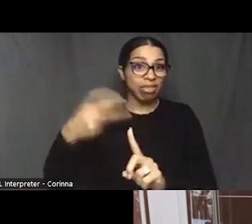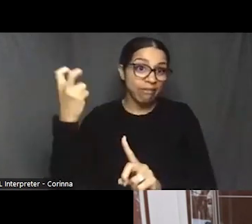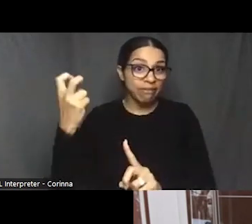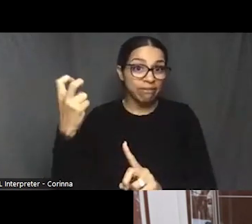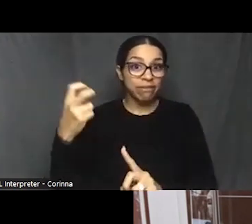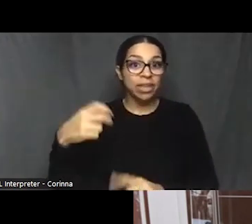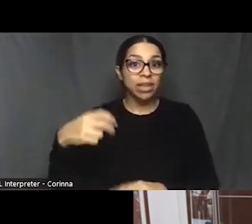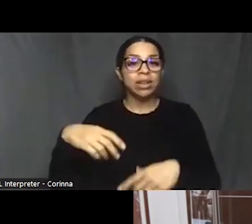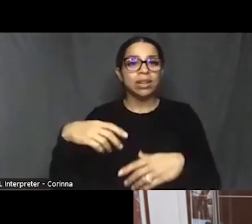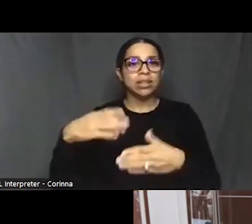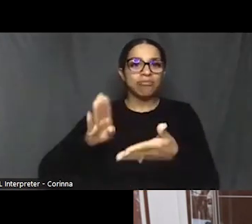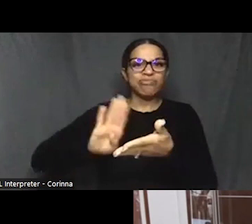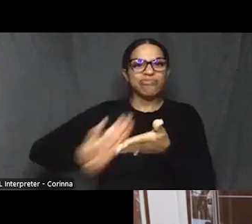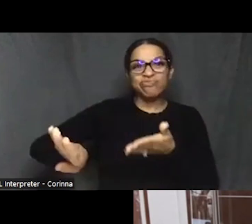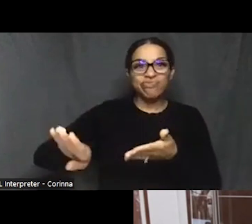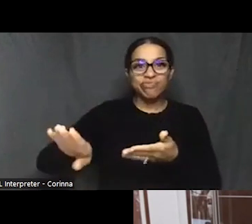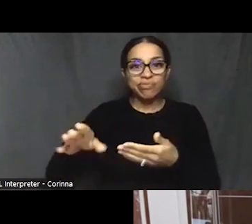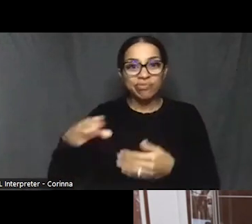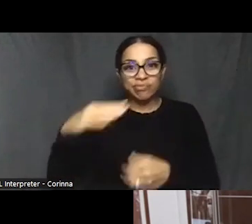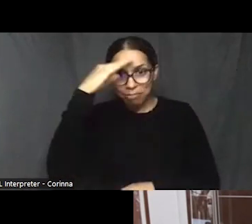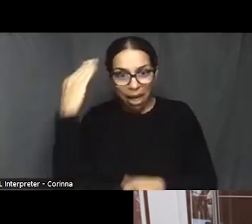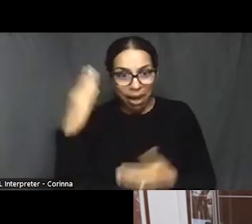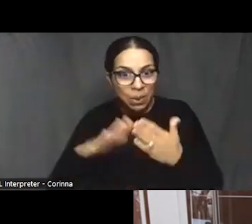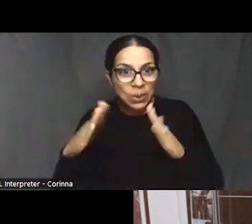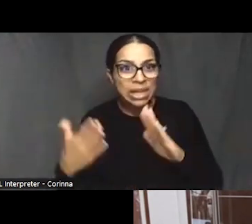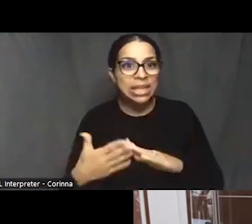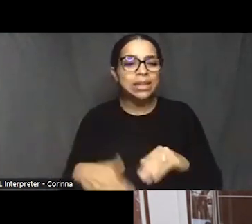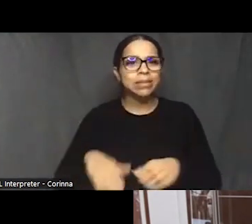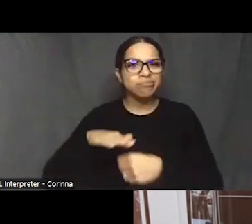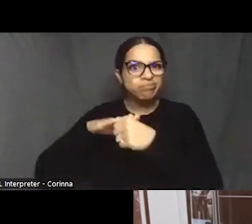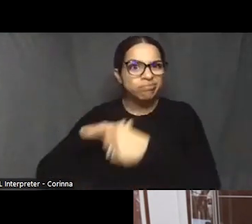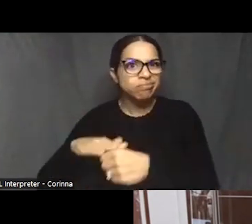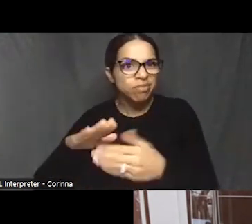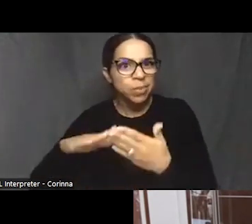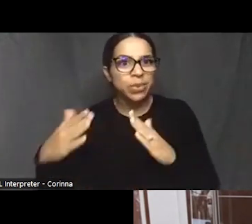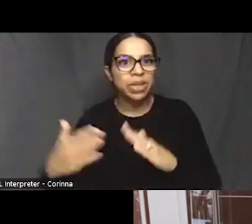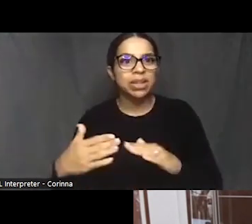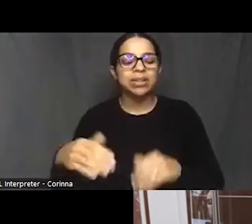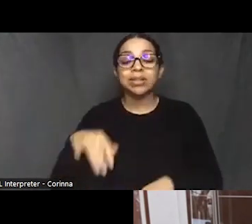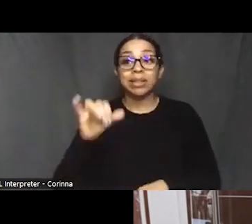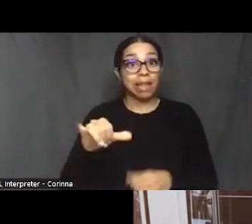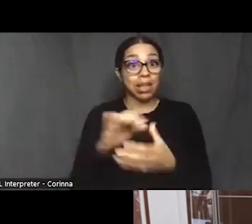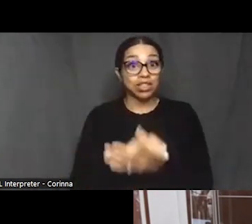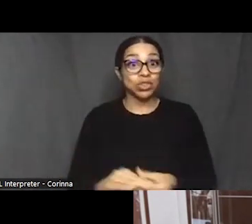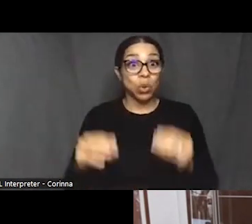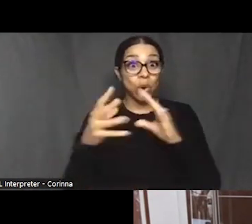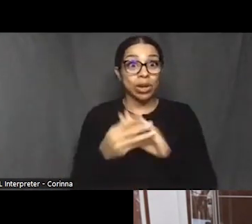Disenfranchized communities has been a narrative that we both are very familiar with.